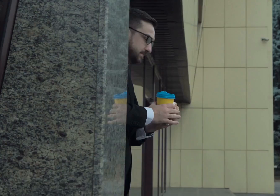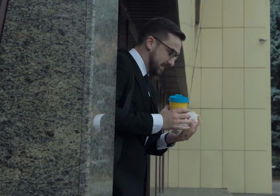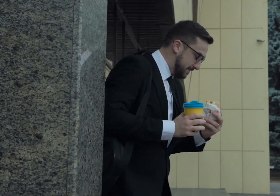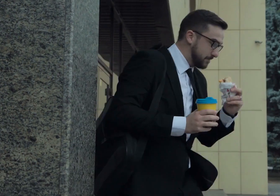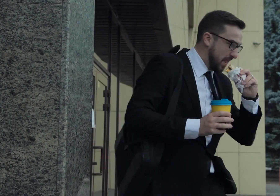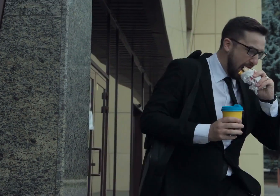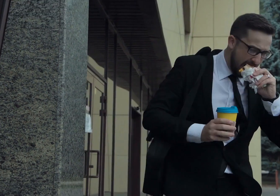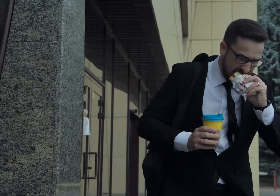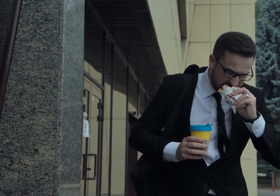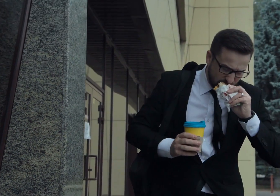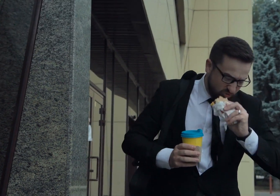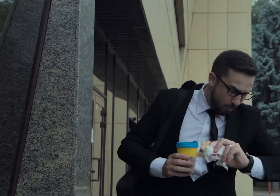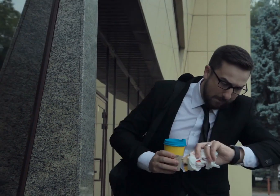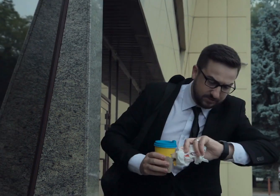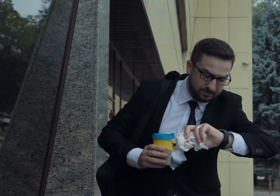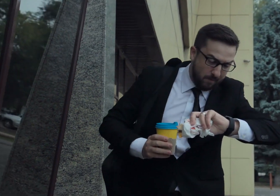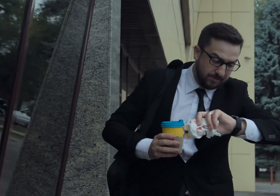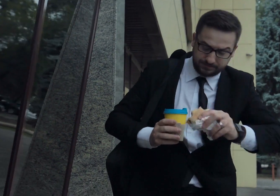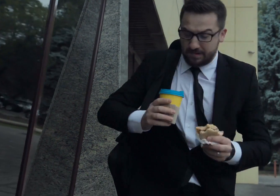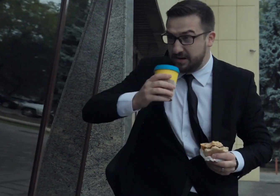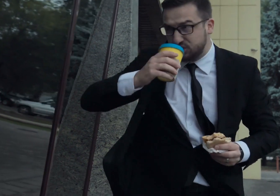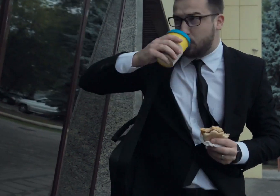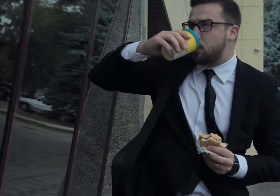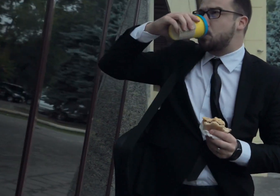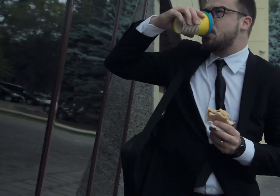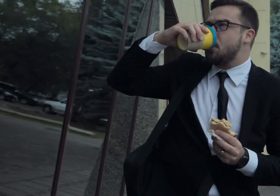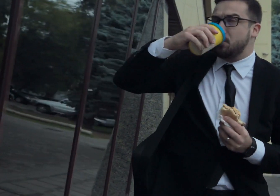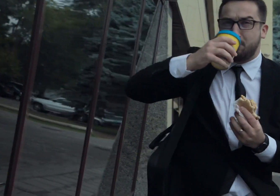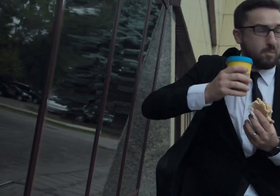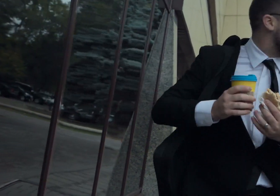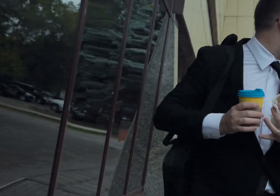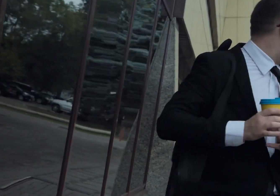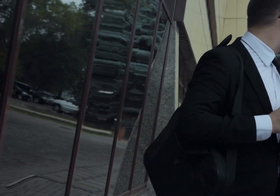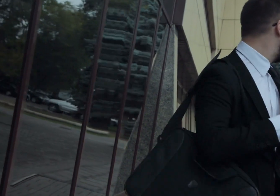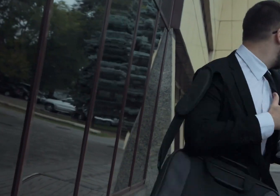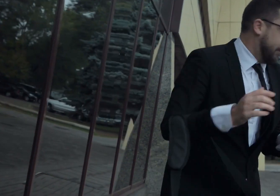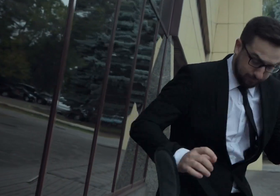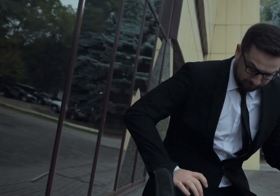video1302311890: So the, idea of this is to stop the habit of, right, I'm done. What's next?